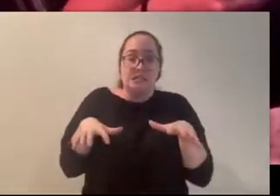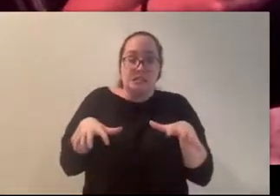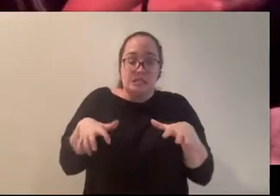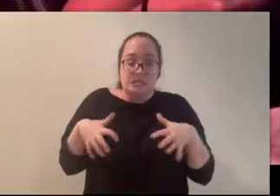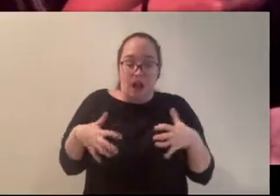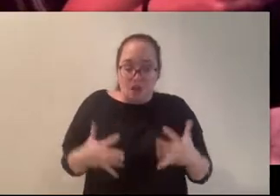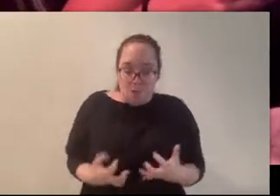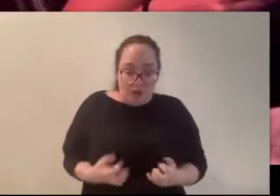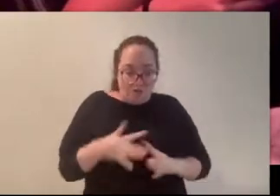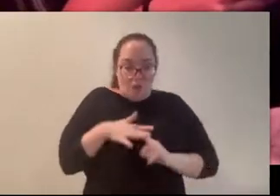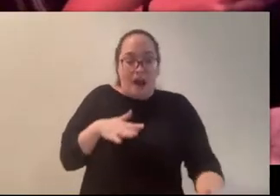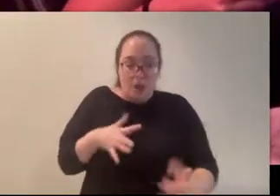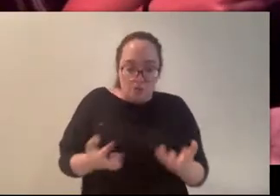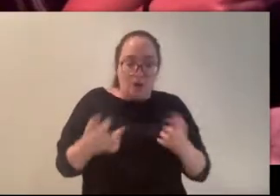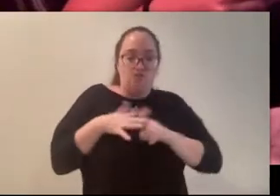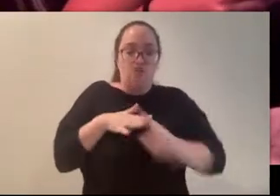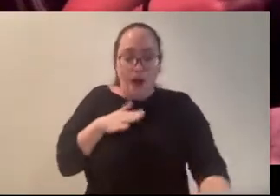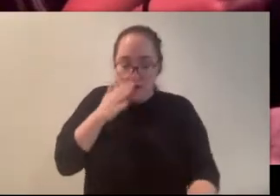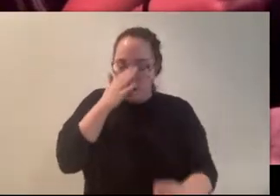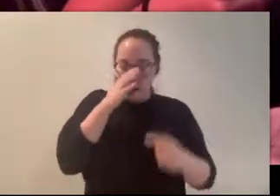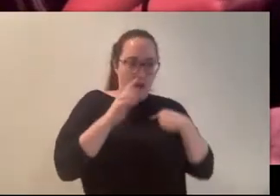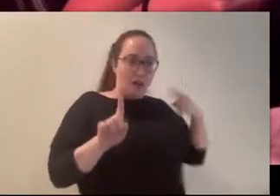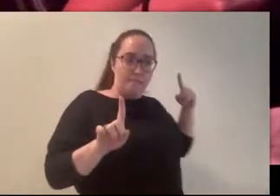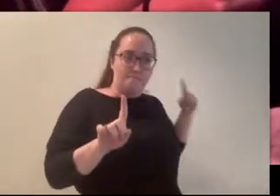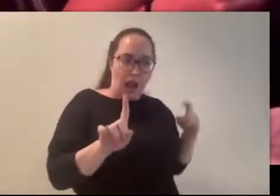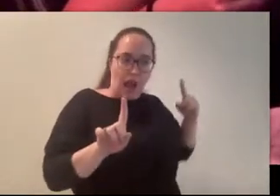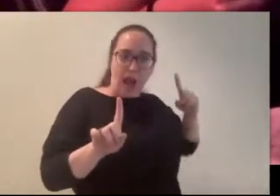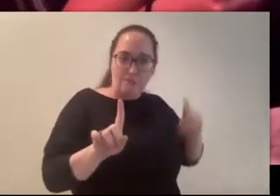to get away from that thing that was getting closer and closer,